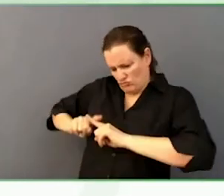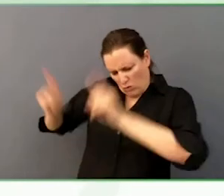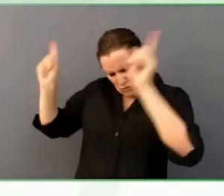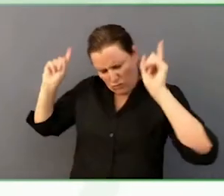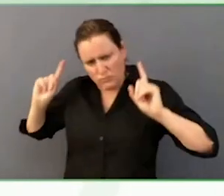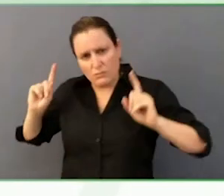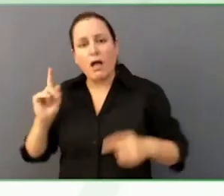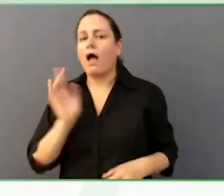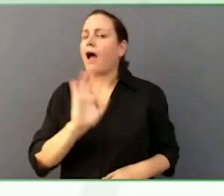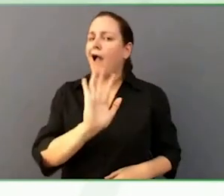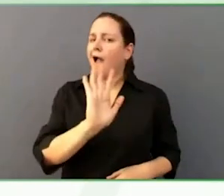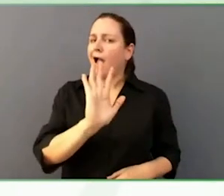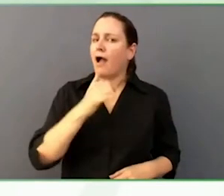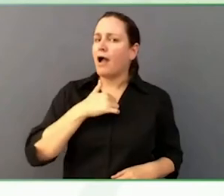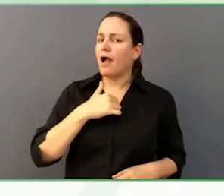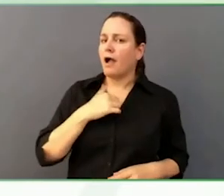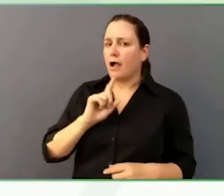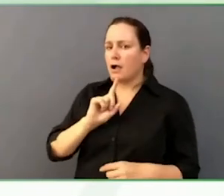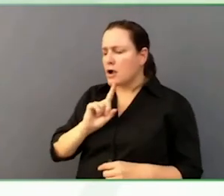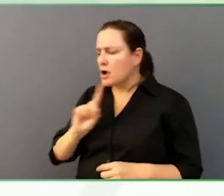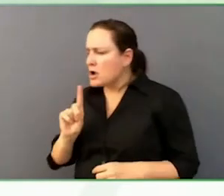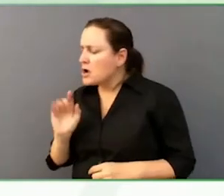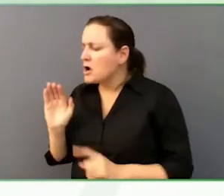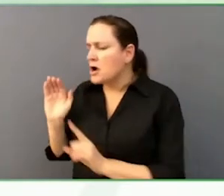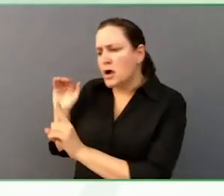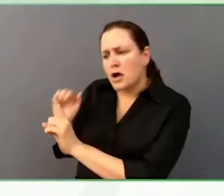what to do, particularly with his vote, which is casted secret